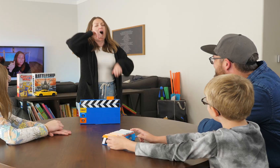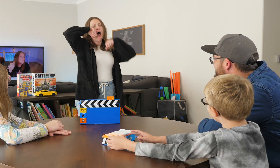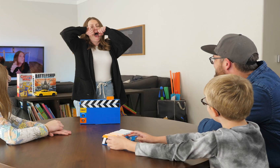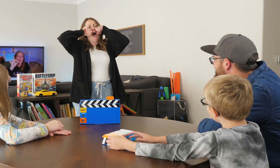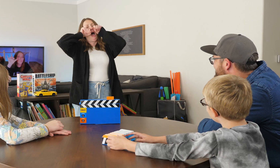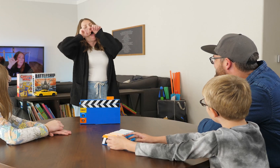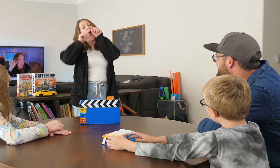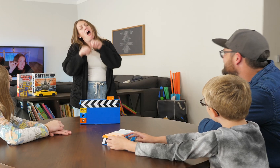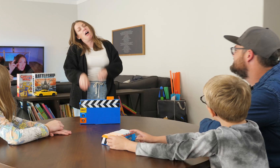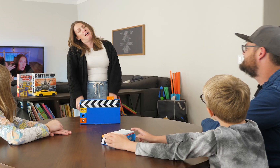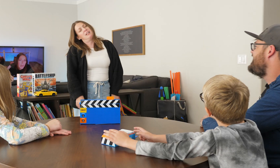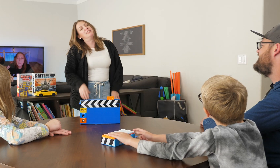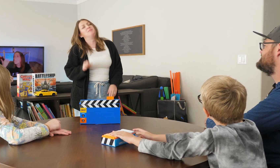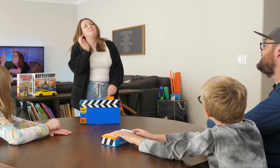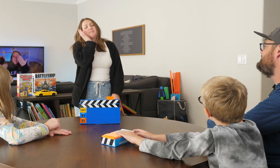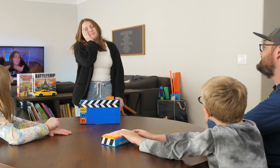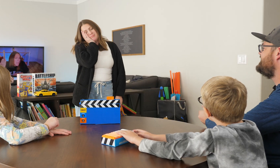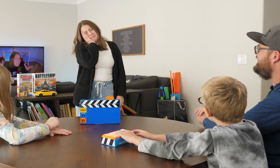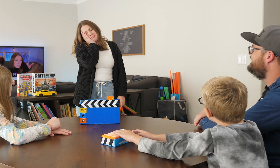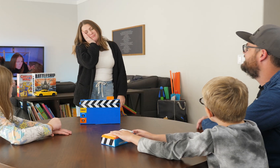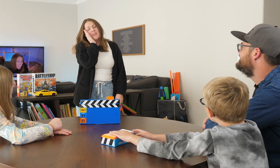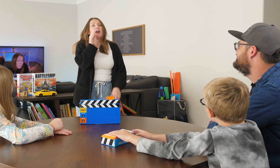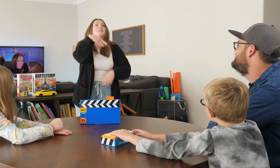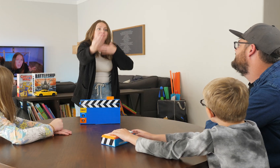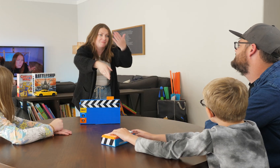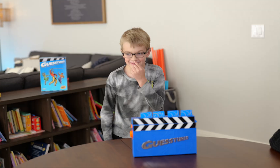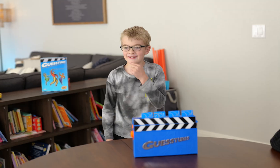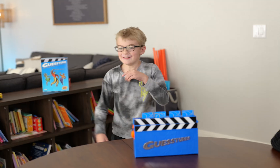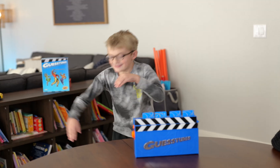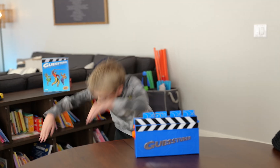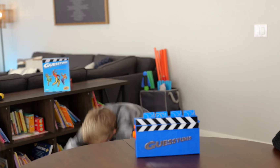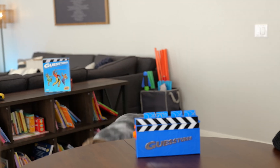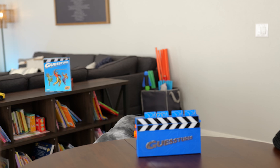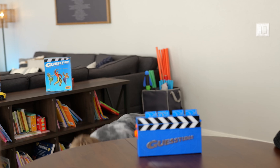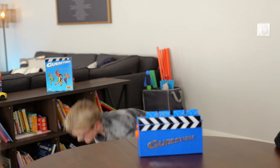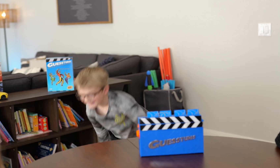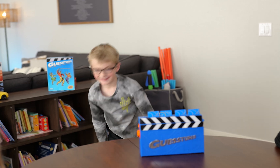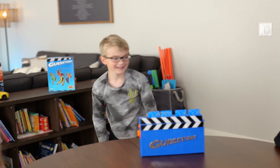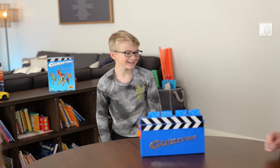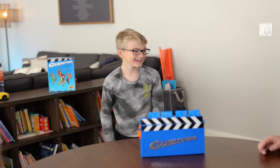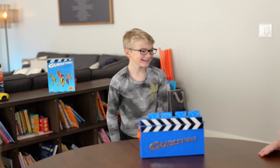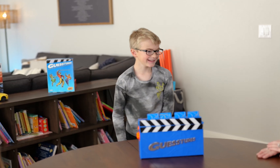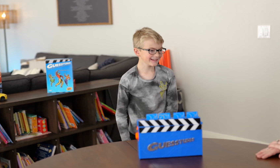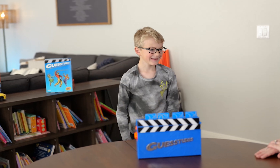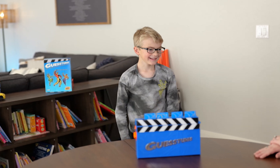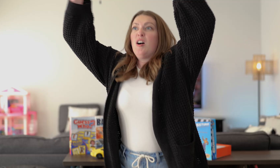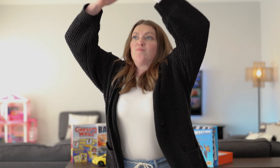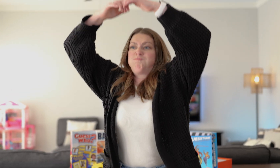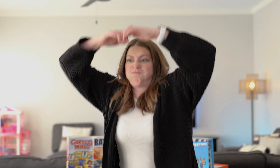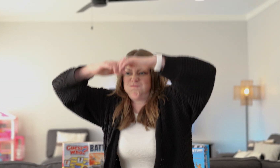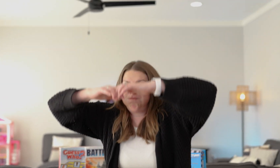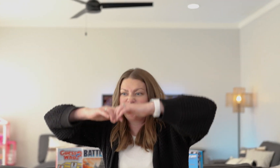act out words or phrases without talking. Your friends have to guess what you're acting like